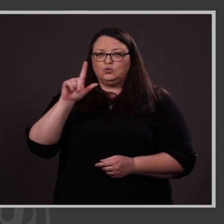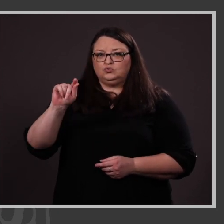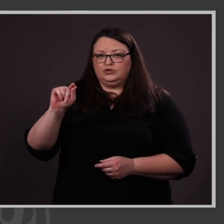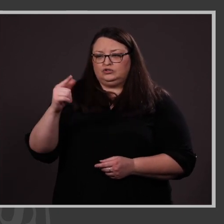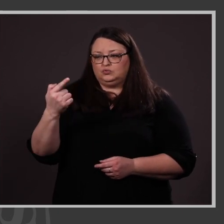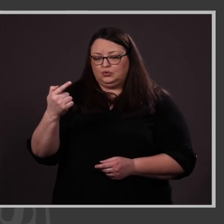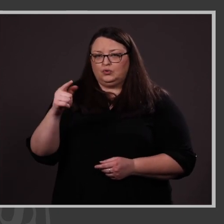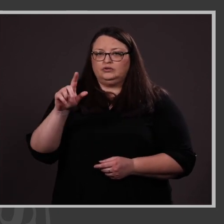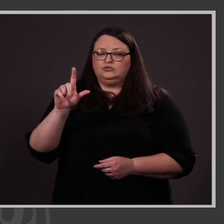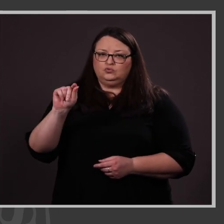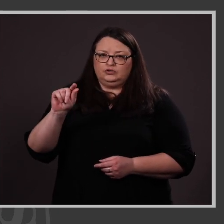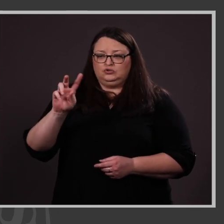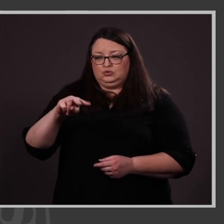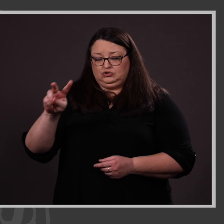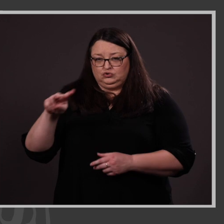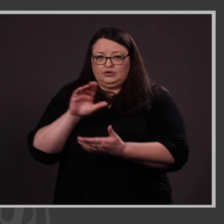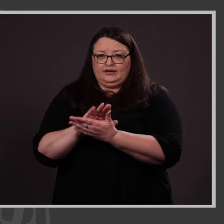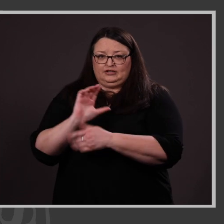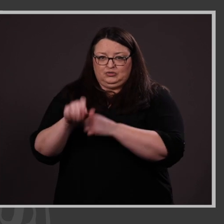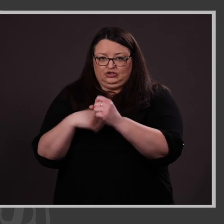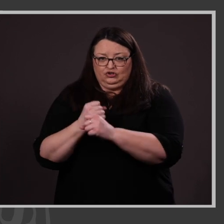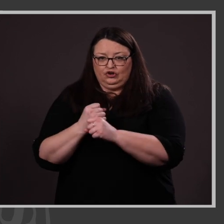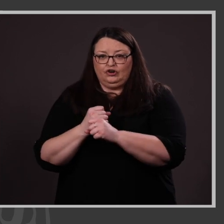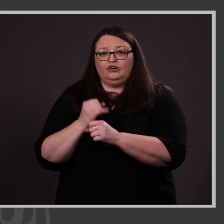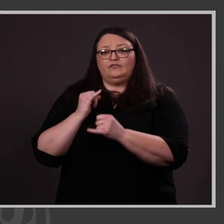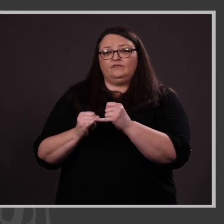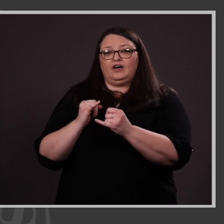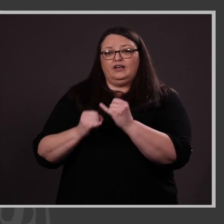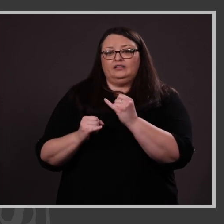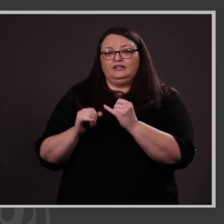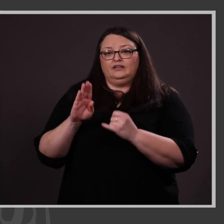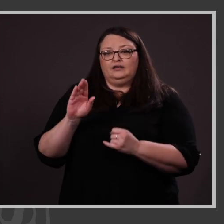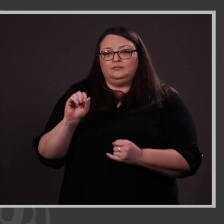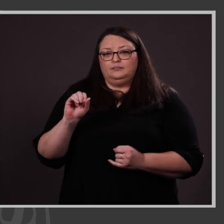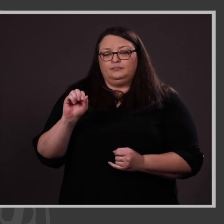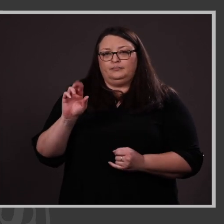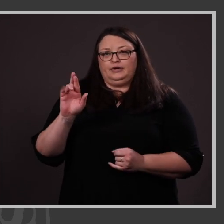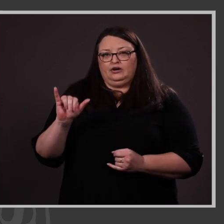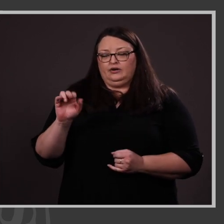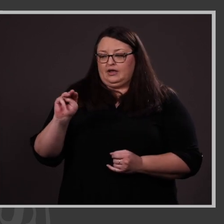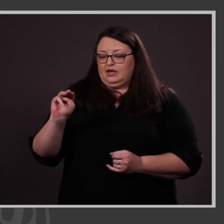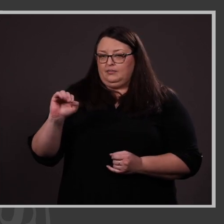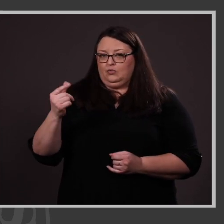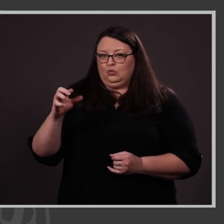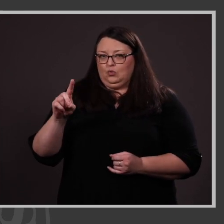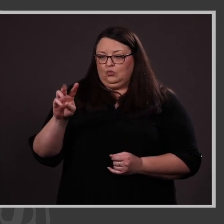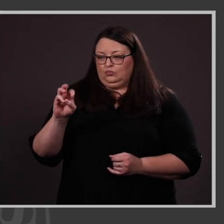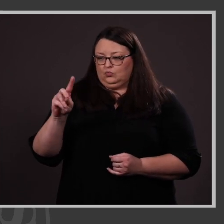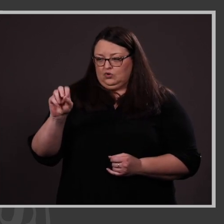2021-22 year. Finally, the Barry M. Goldwater Scholarship is one of the oldest and most